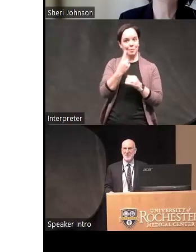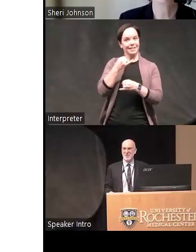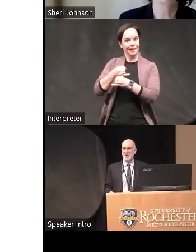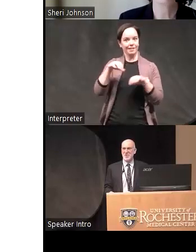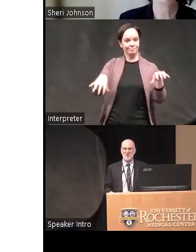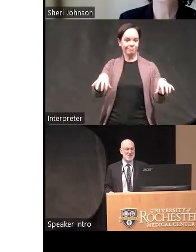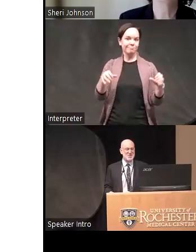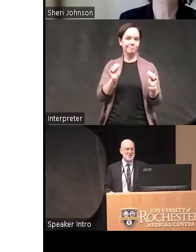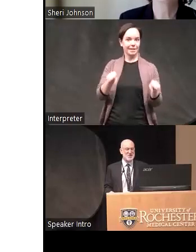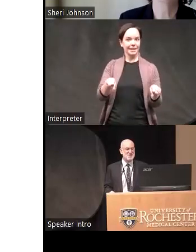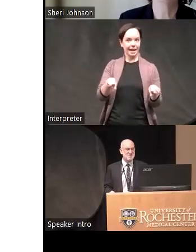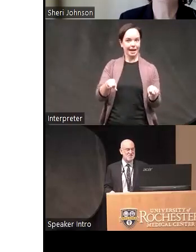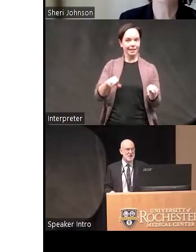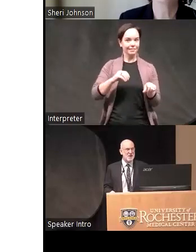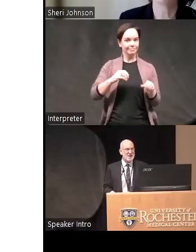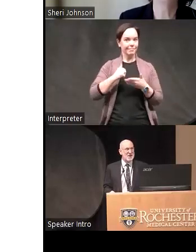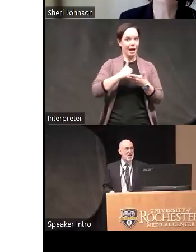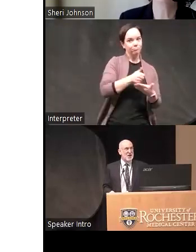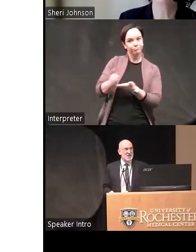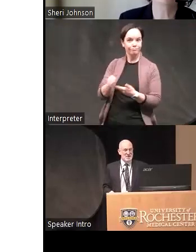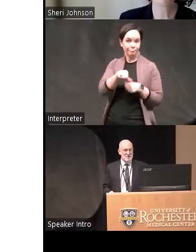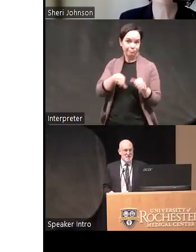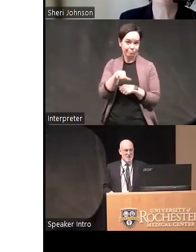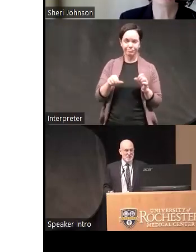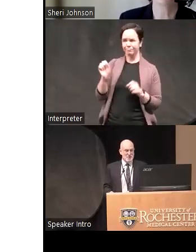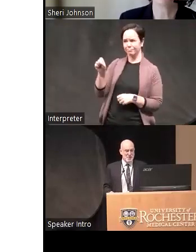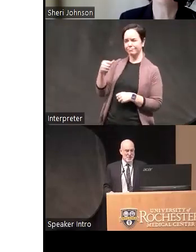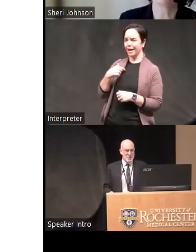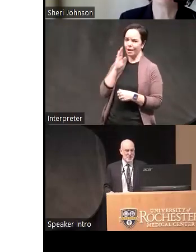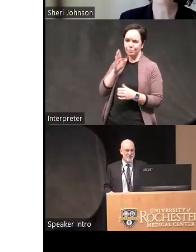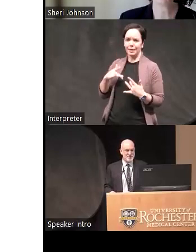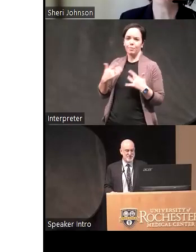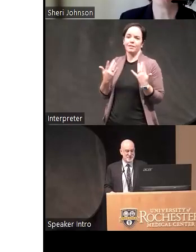from other people's expertise yeah I would be thrilled to have a deeper discussion of